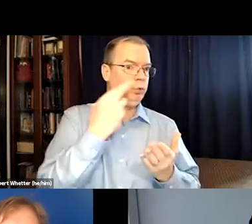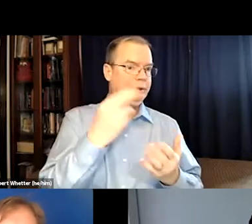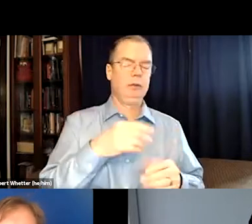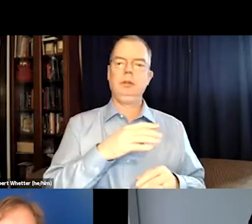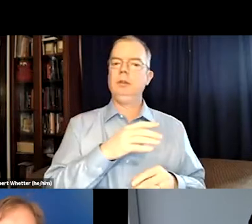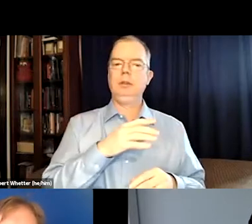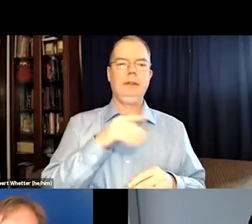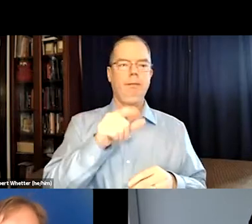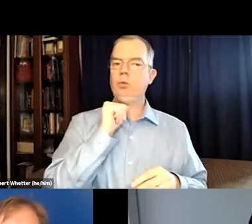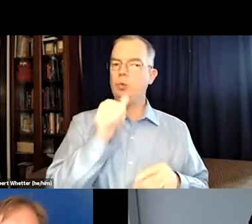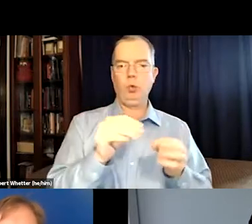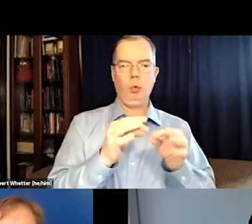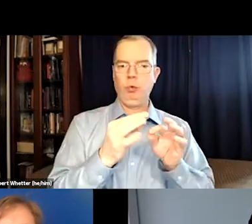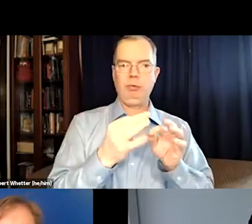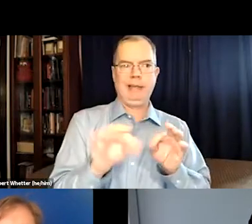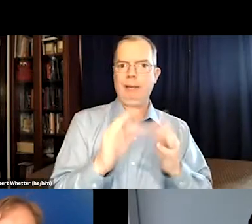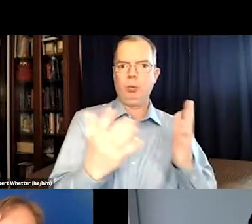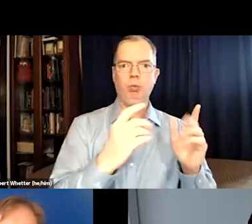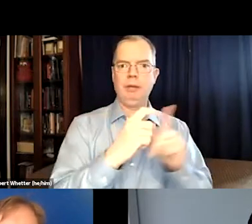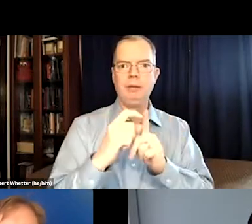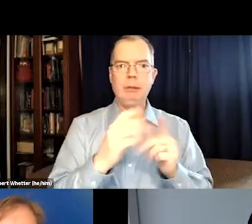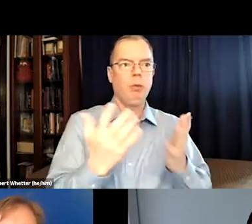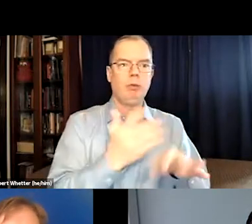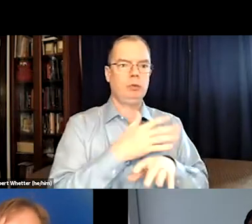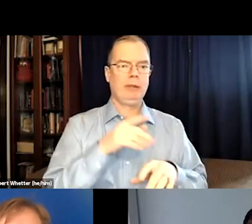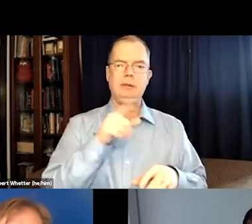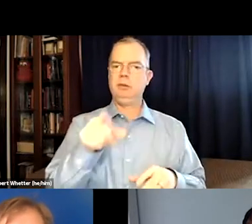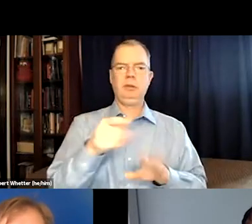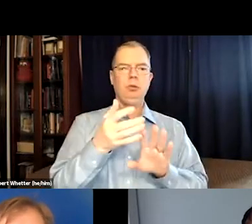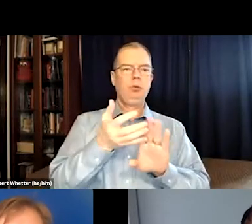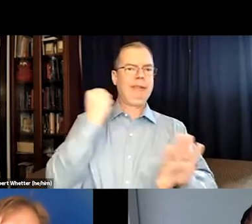They put you in that scene, in that moment for a reason.